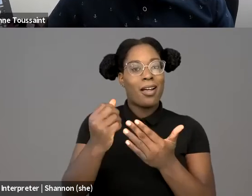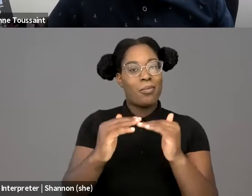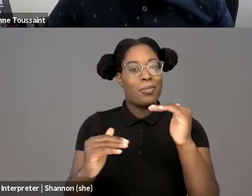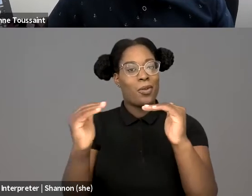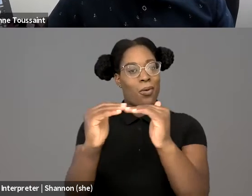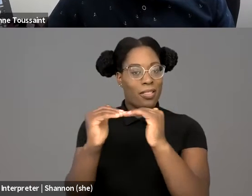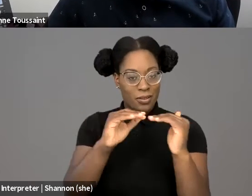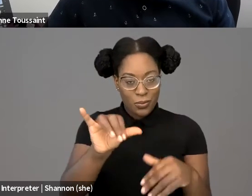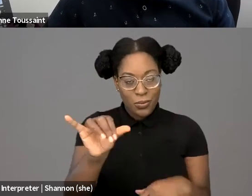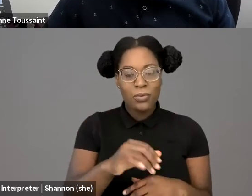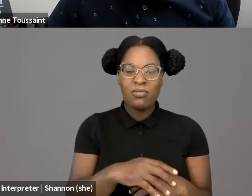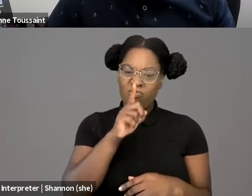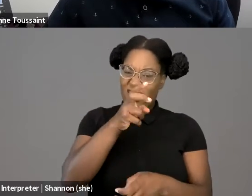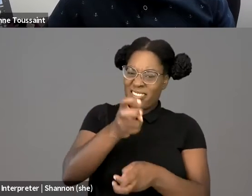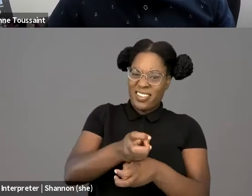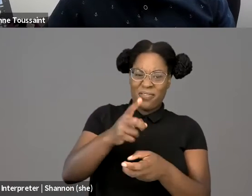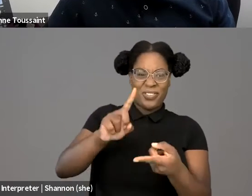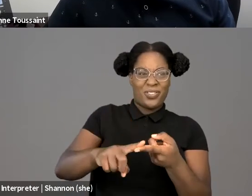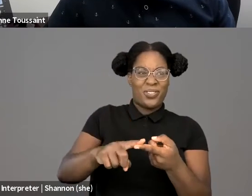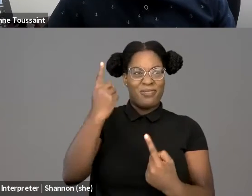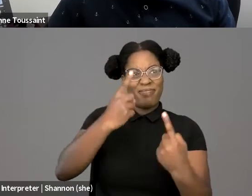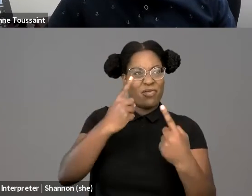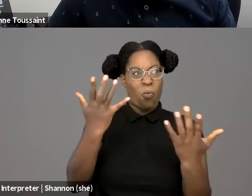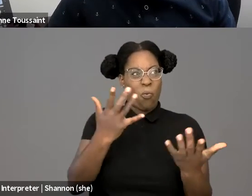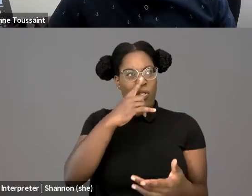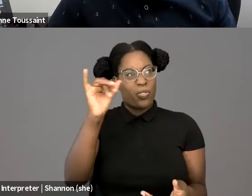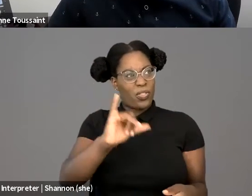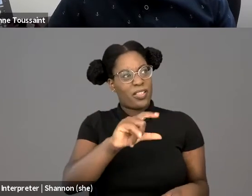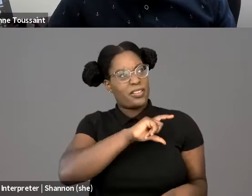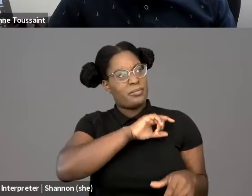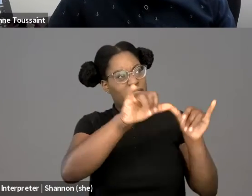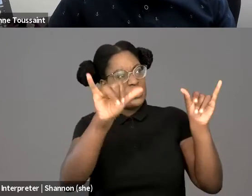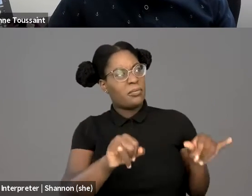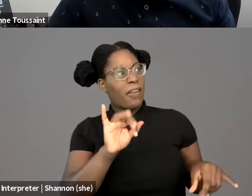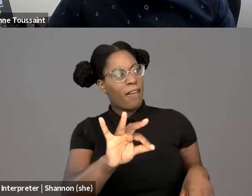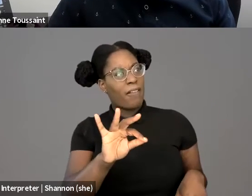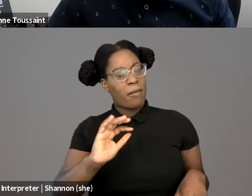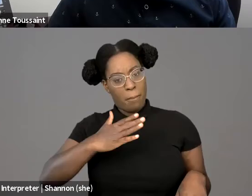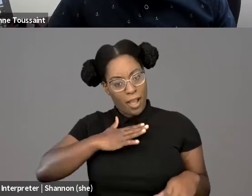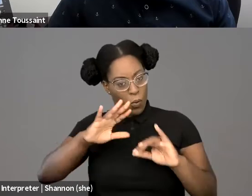when there are fewer police and fewer things to protest? Which might seem kind of Pollyanna-ish, but that's the world I'm envisioning.